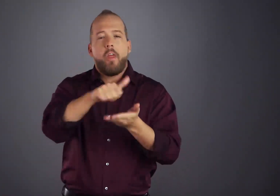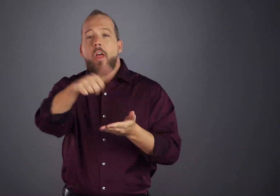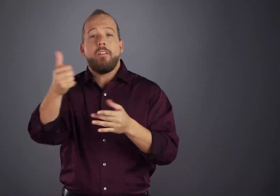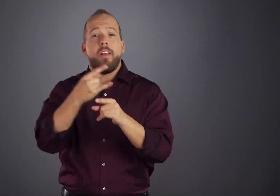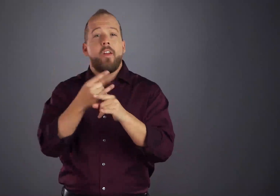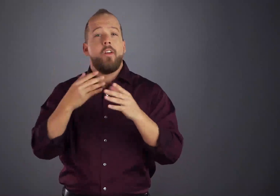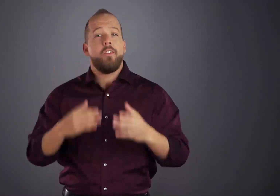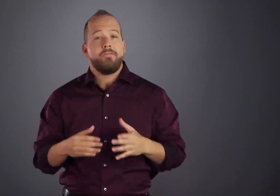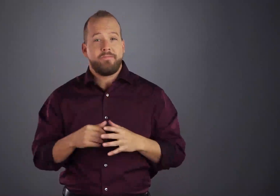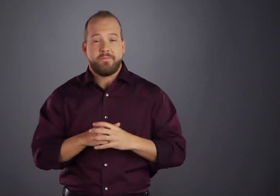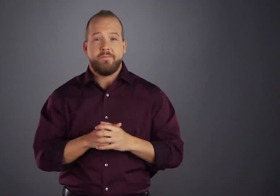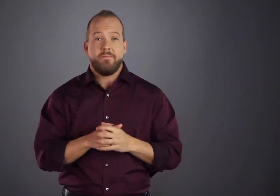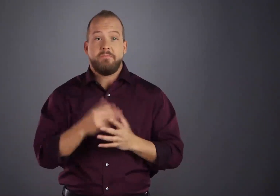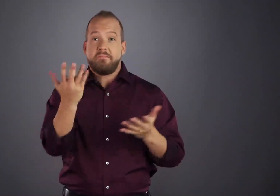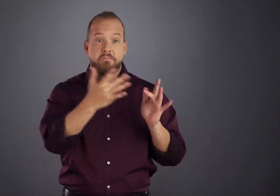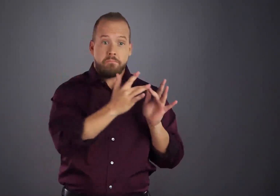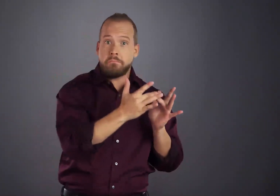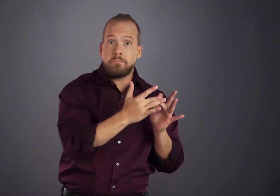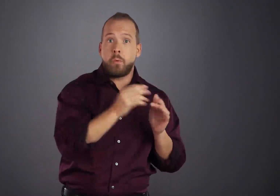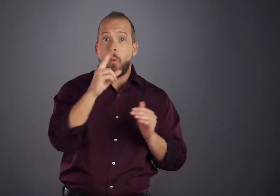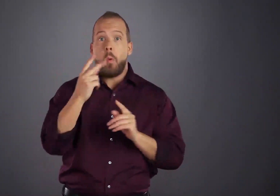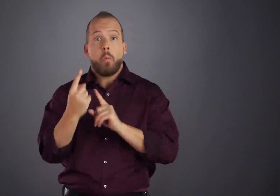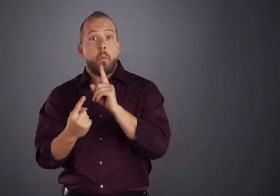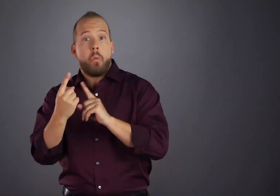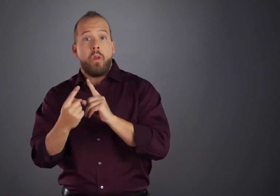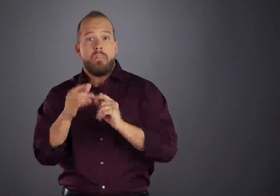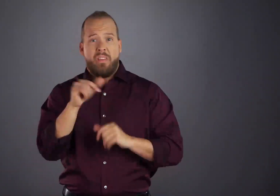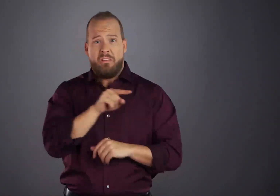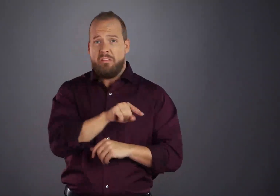Modem to modem or face-to-face,